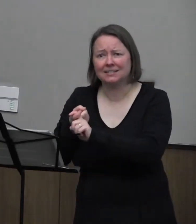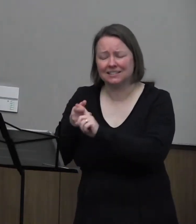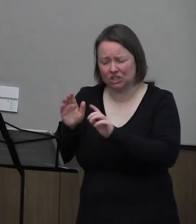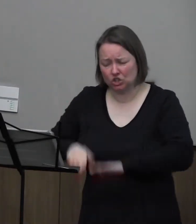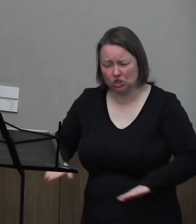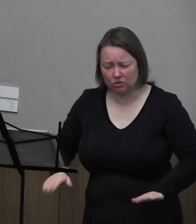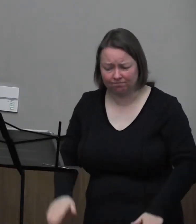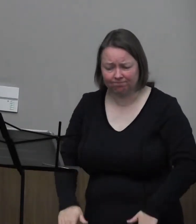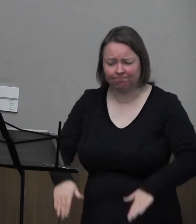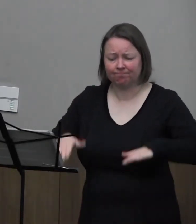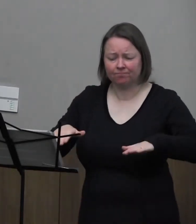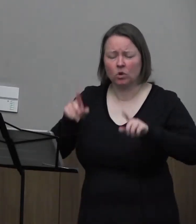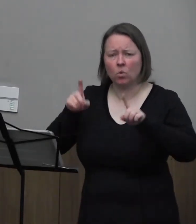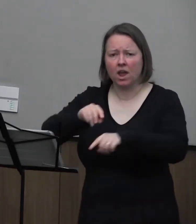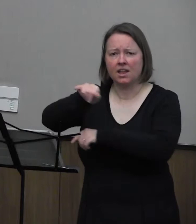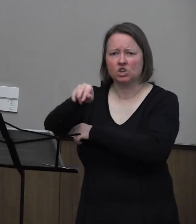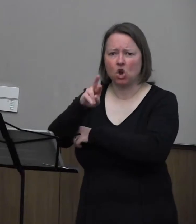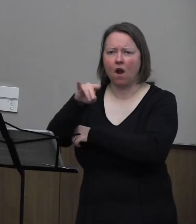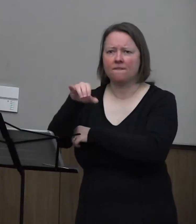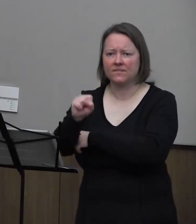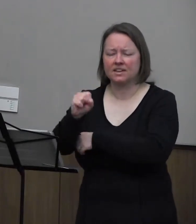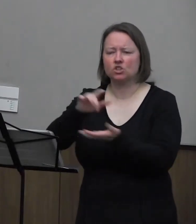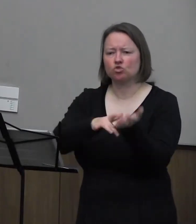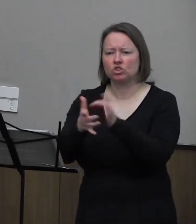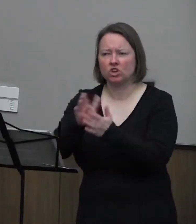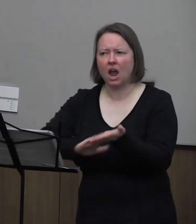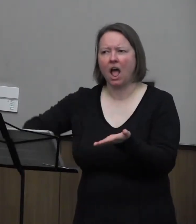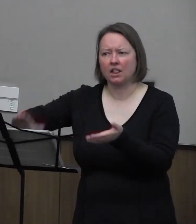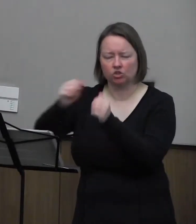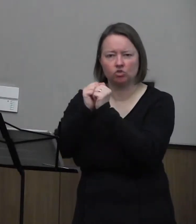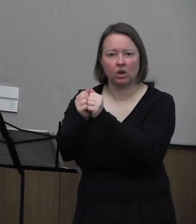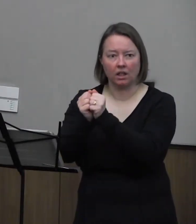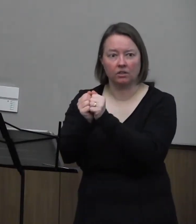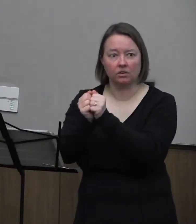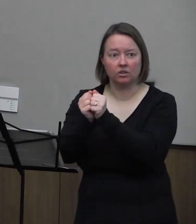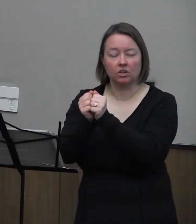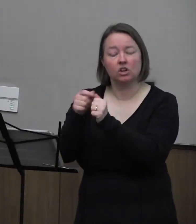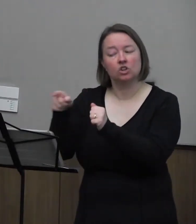And we attended Jarvis Christian College together. She was smart.